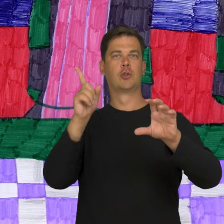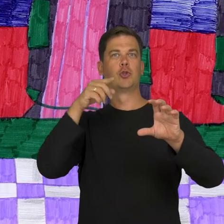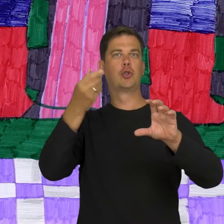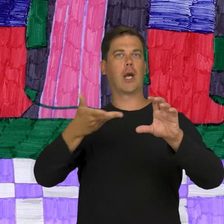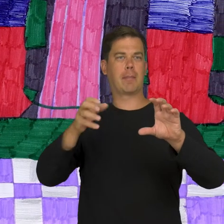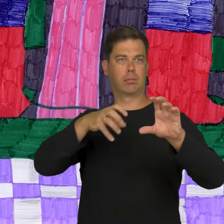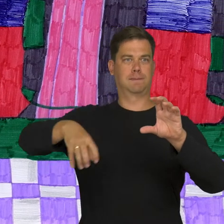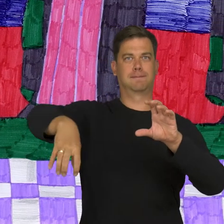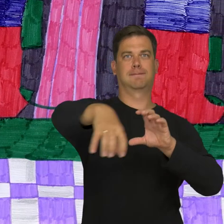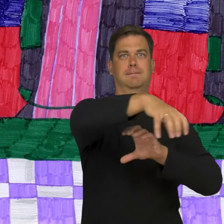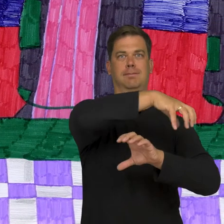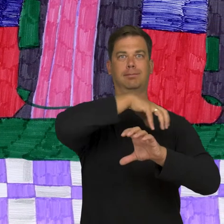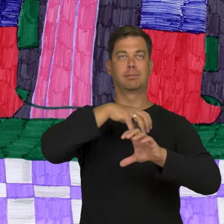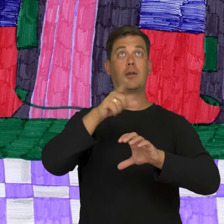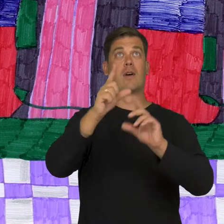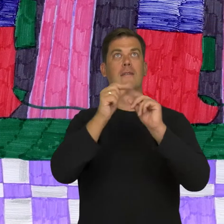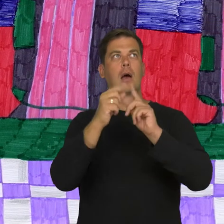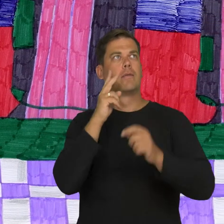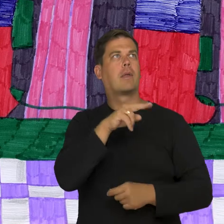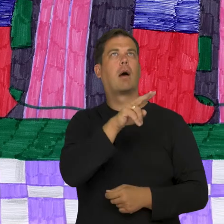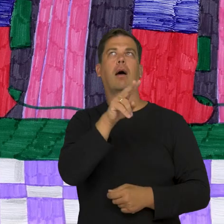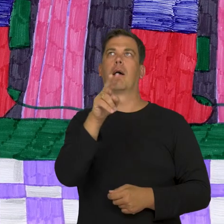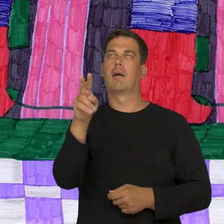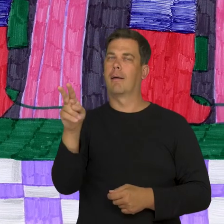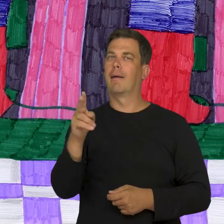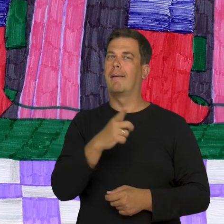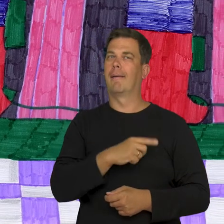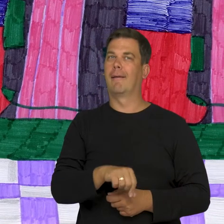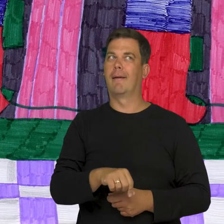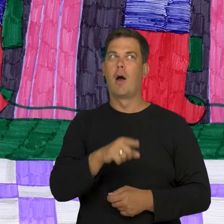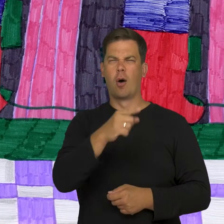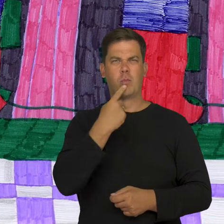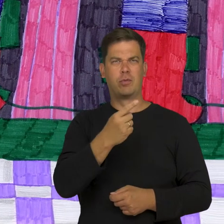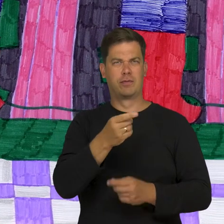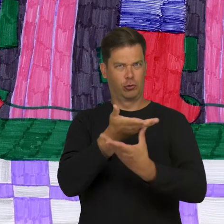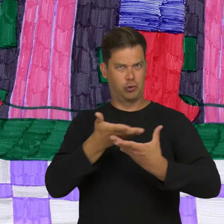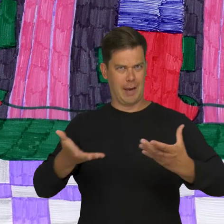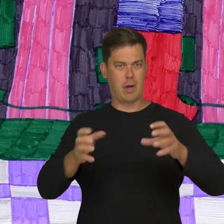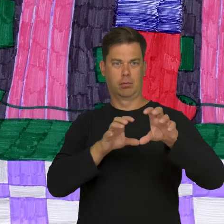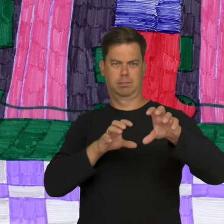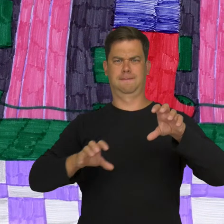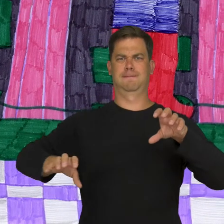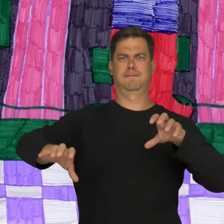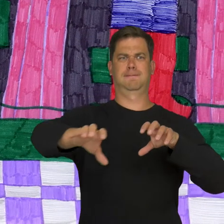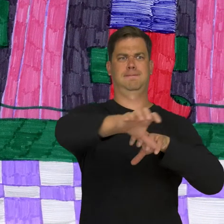We can see the planets when the sky is dark. He said that the earth and other planets rotate around the sun.